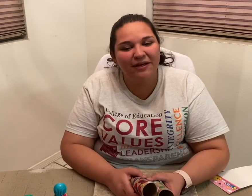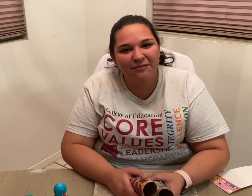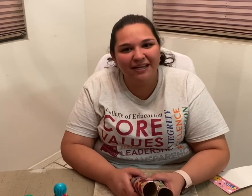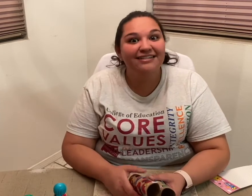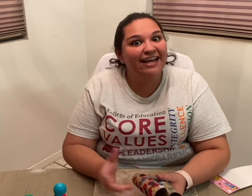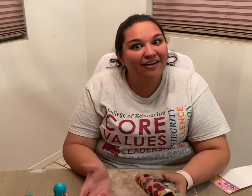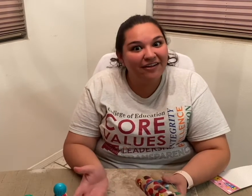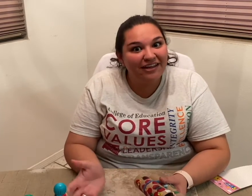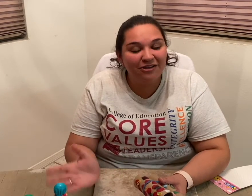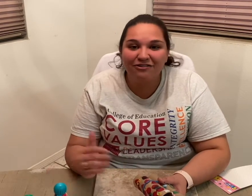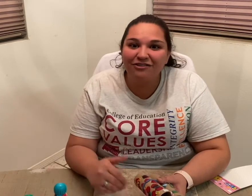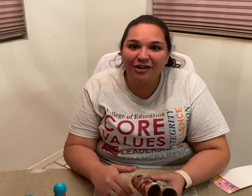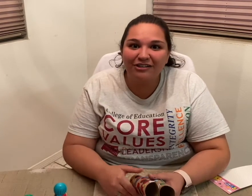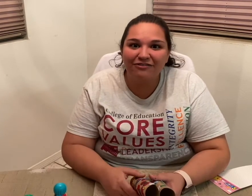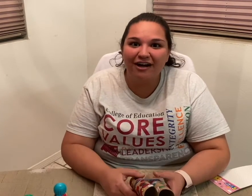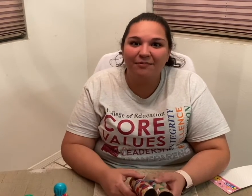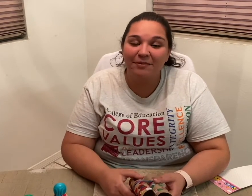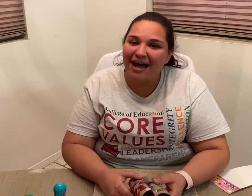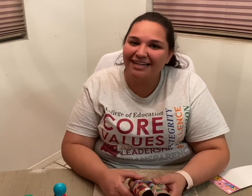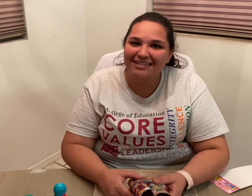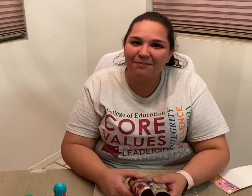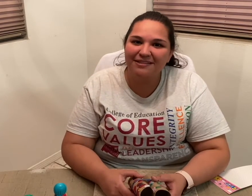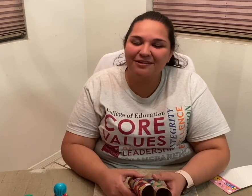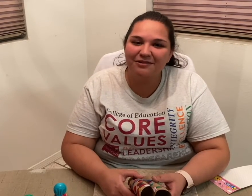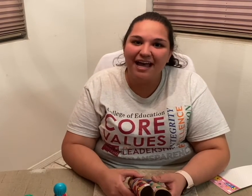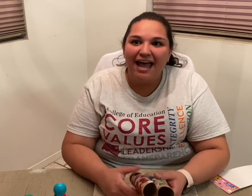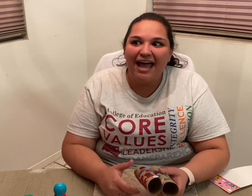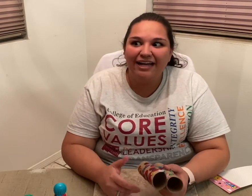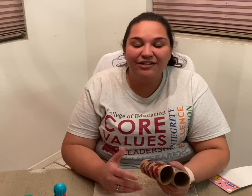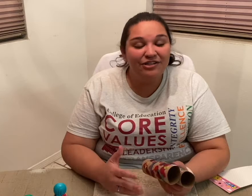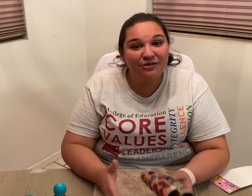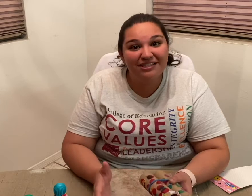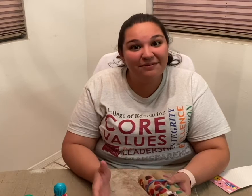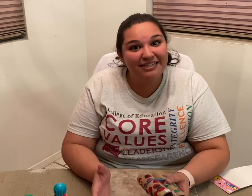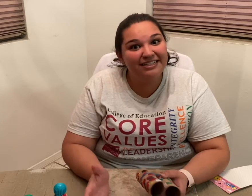me. Take all that you have learned from the past episodes, and use them to teach